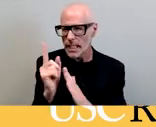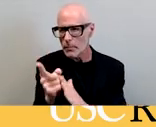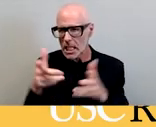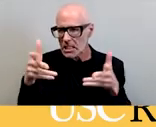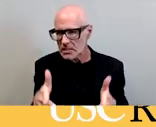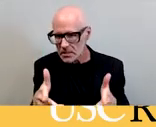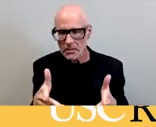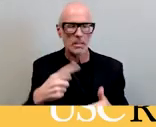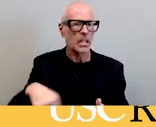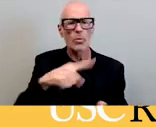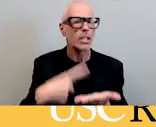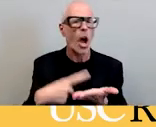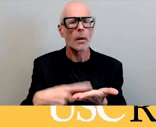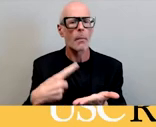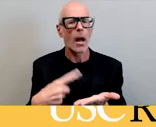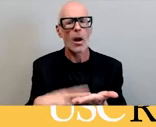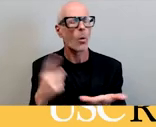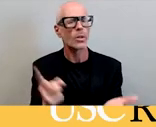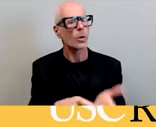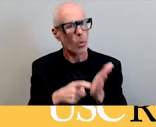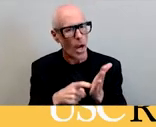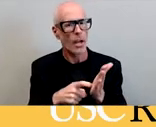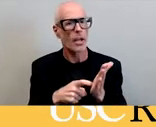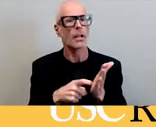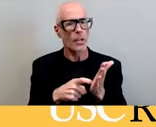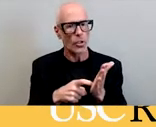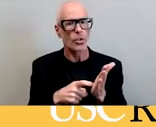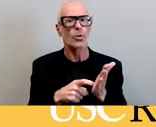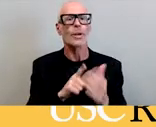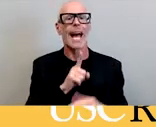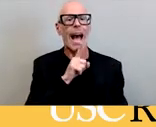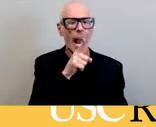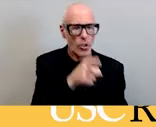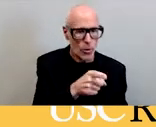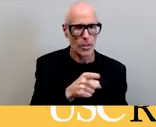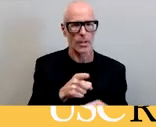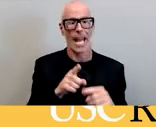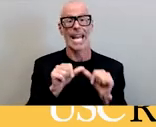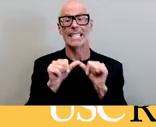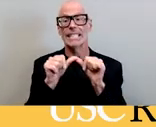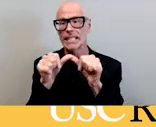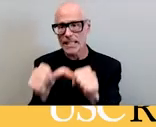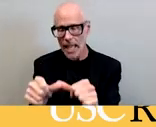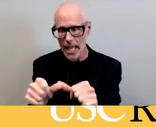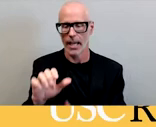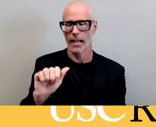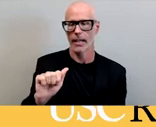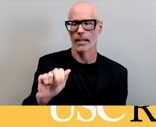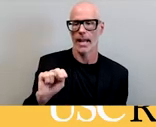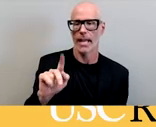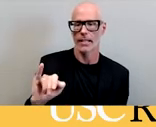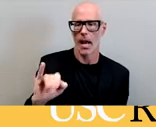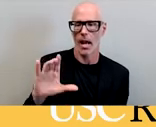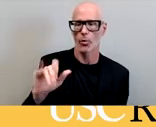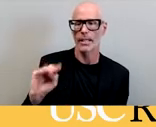talk about what it takes to actualize and sustain anti-racism at the california state university